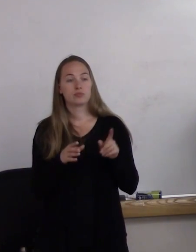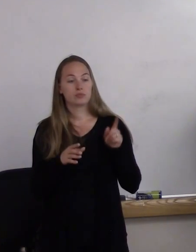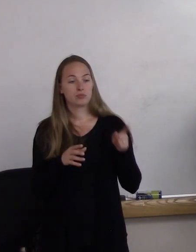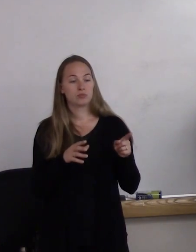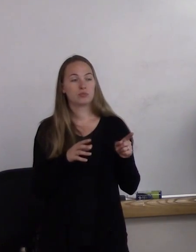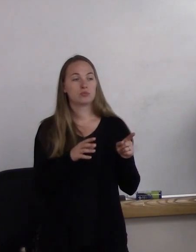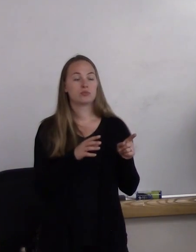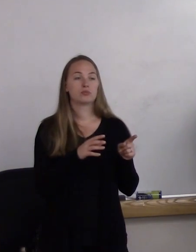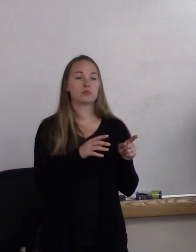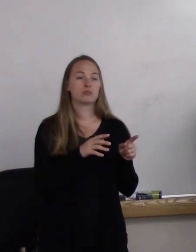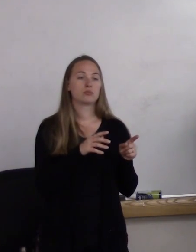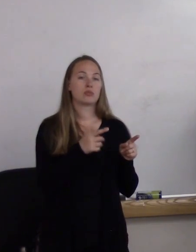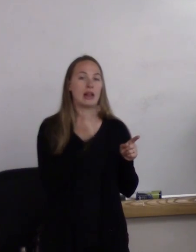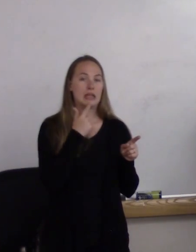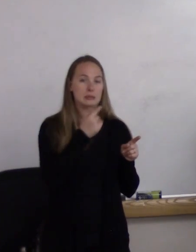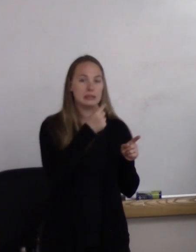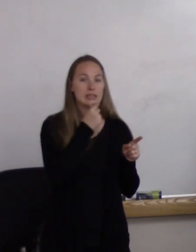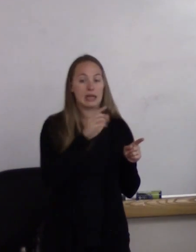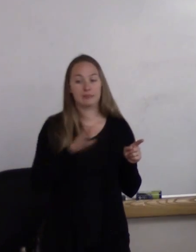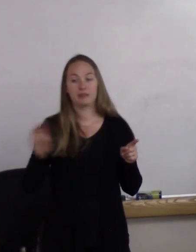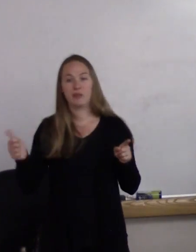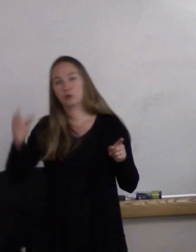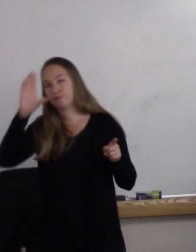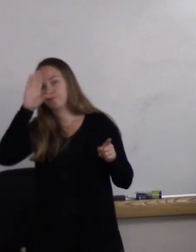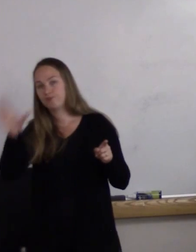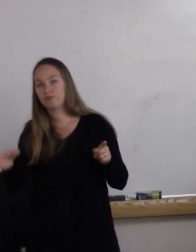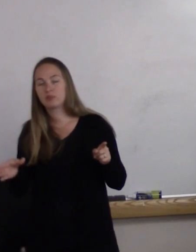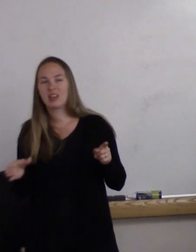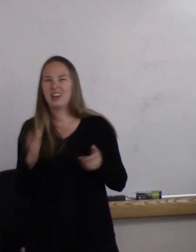and the other side is heterosexual. Some people don't like the word homosexual